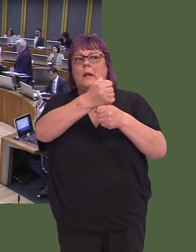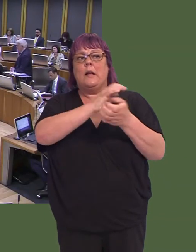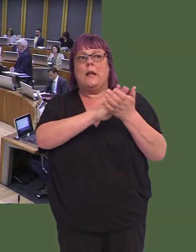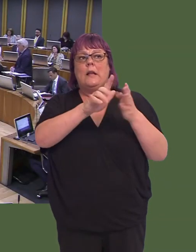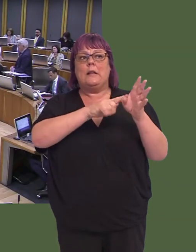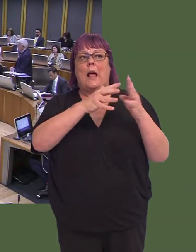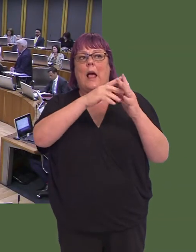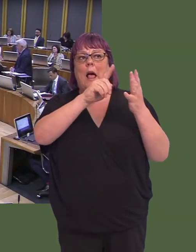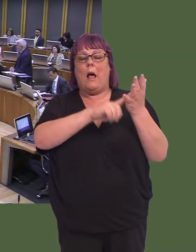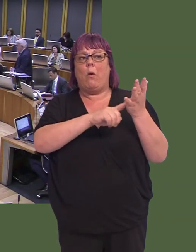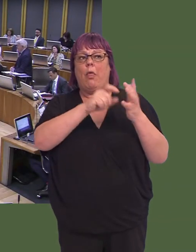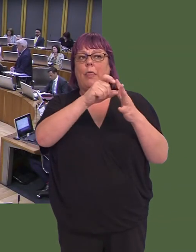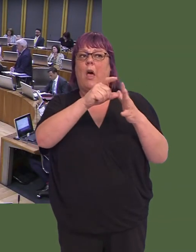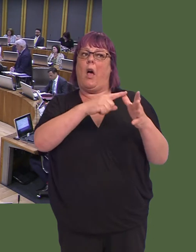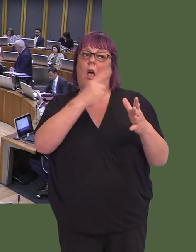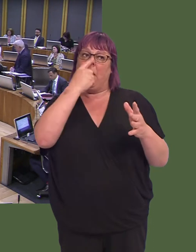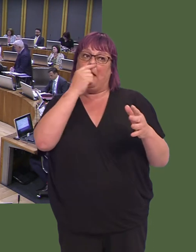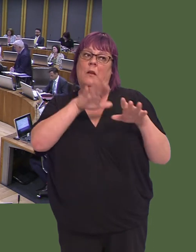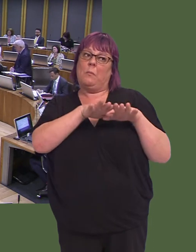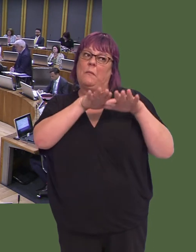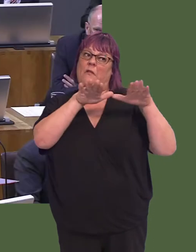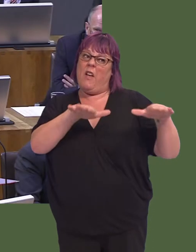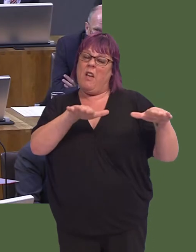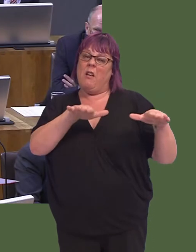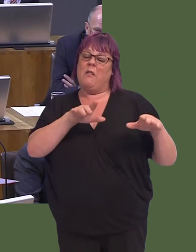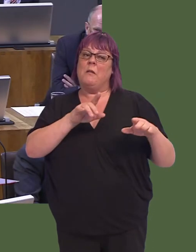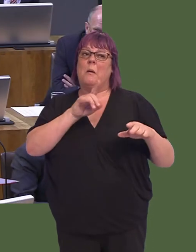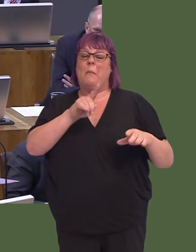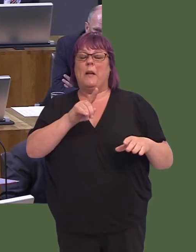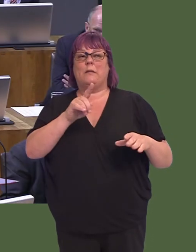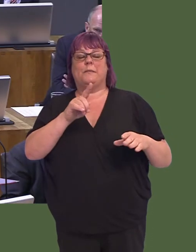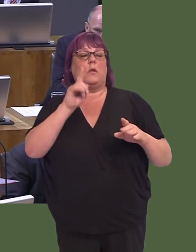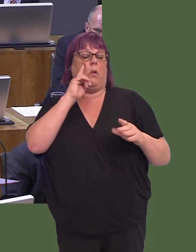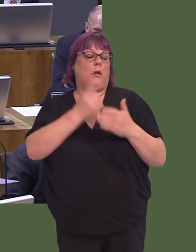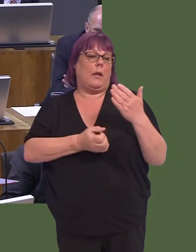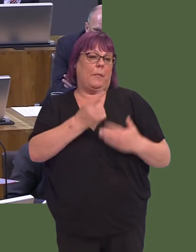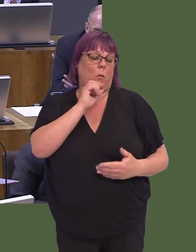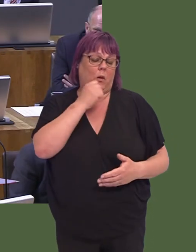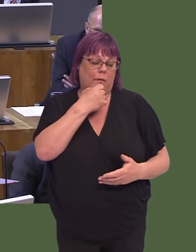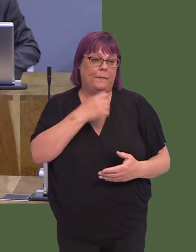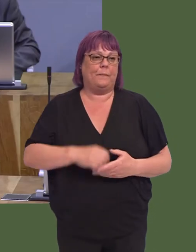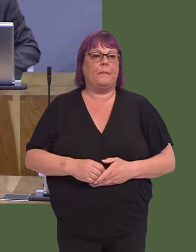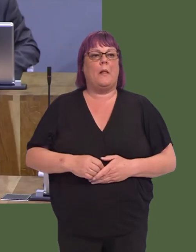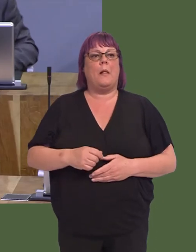to Hywel Dda's consultation, it might be a level playing field, but I suspect that's going a little bit too far in terms of what to expect.